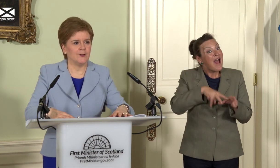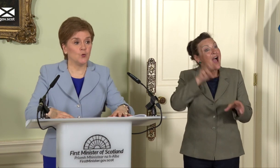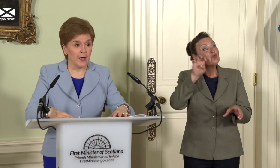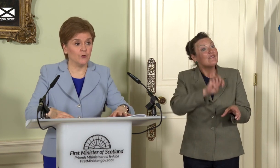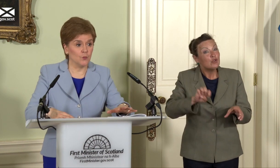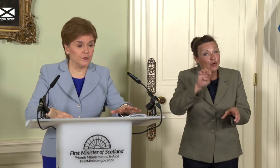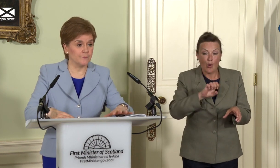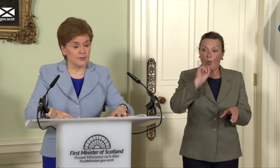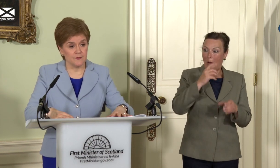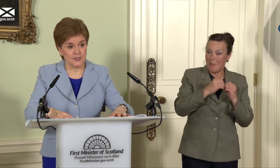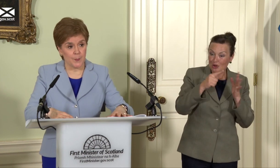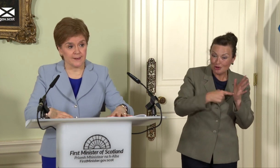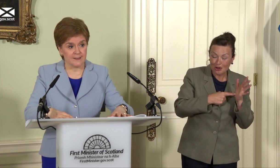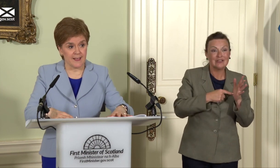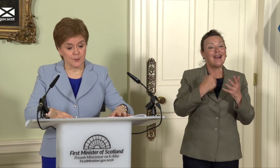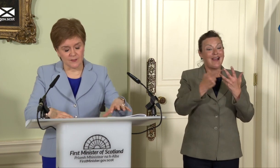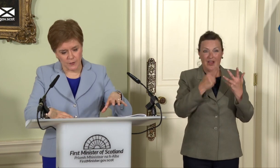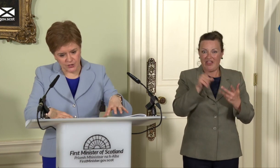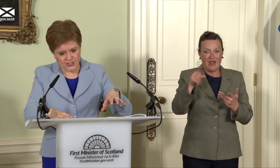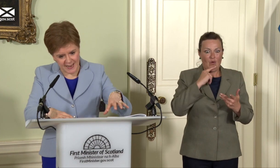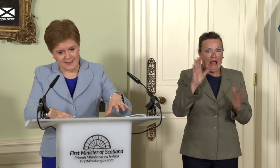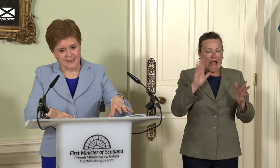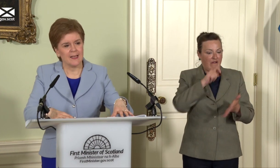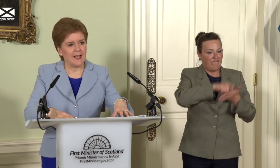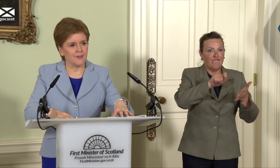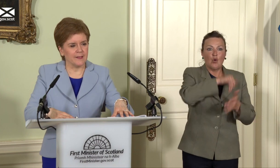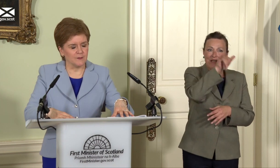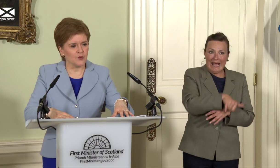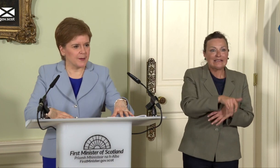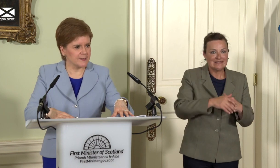know now, would have voted for independence then, because we understand that it’s much better to